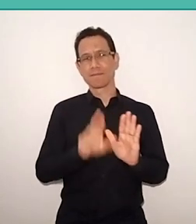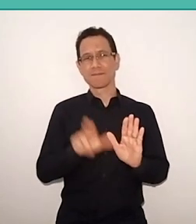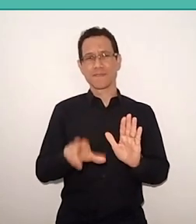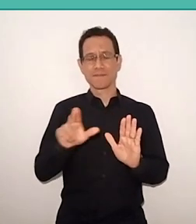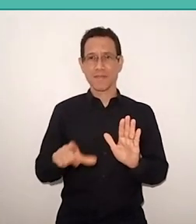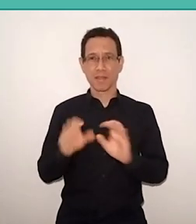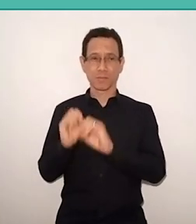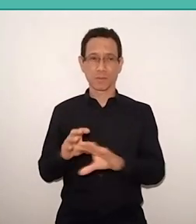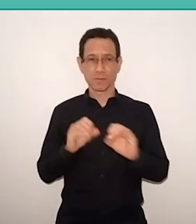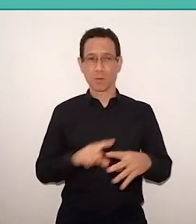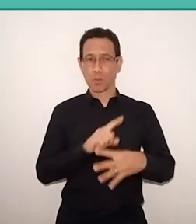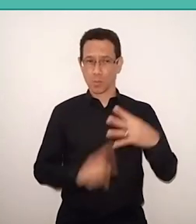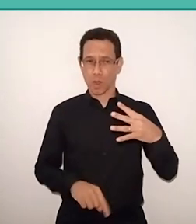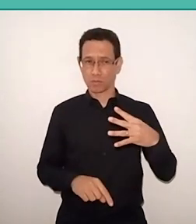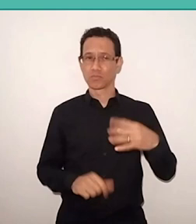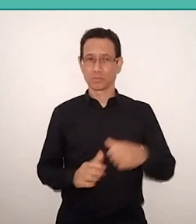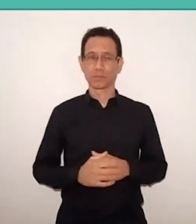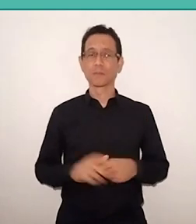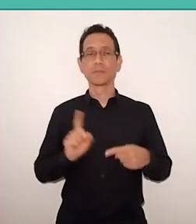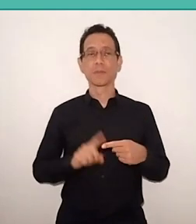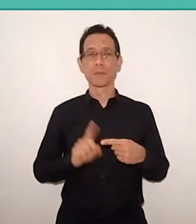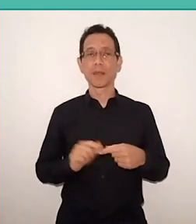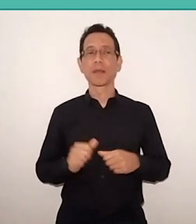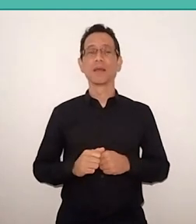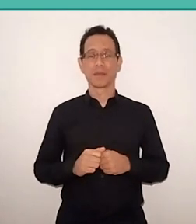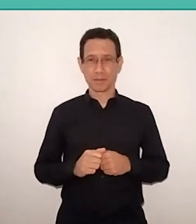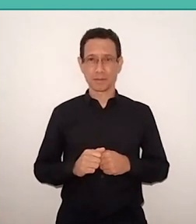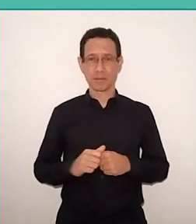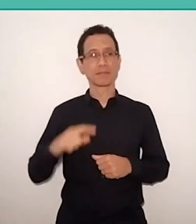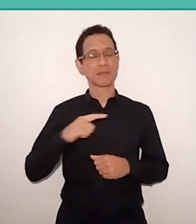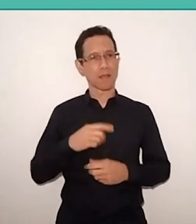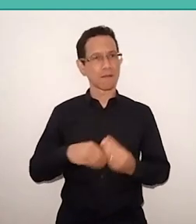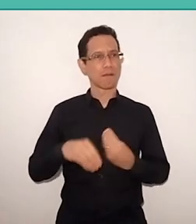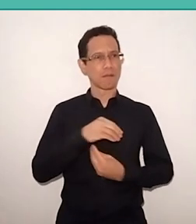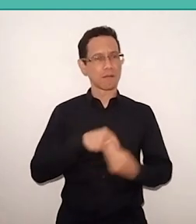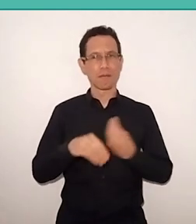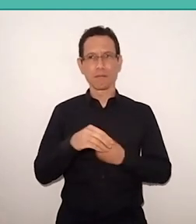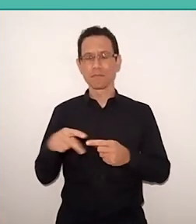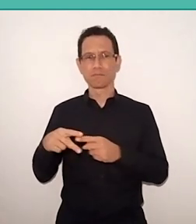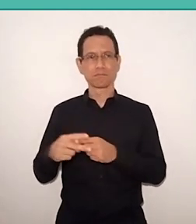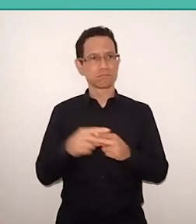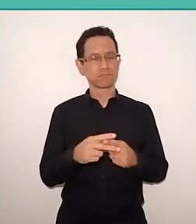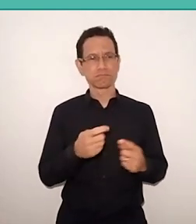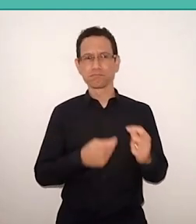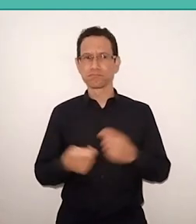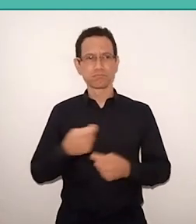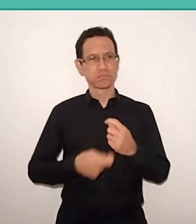First, I see an instrumental economics hegemony over education,